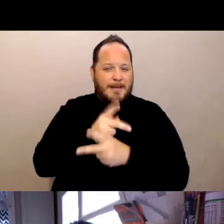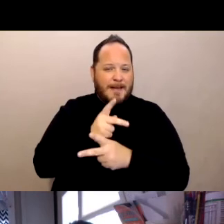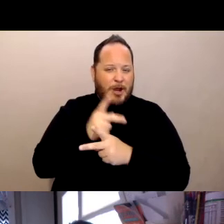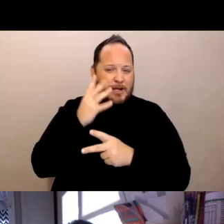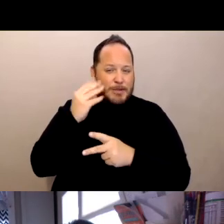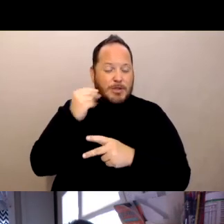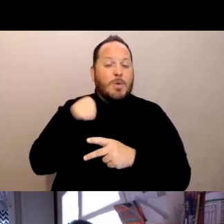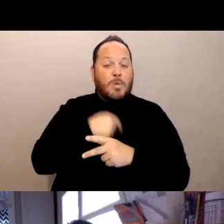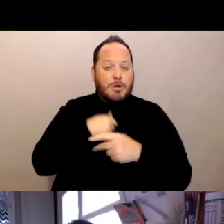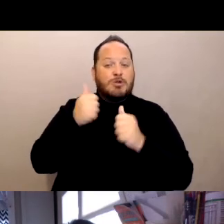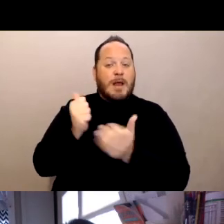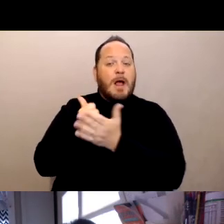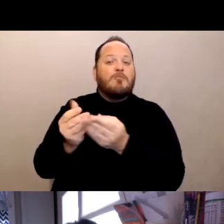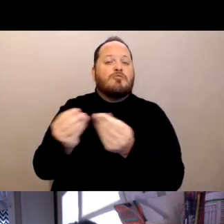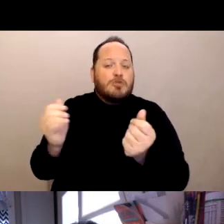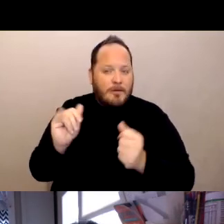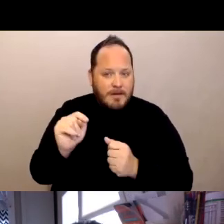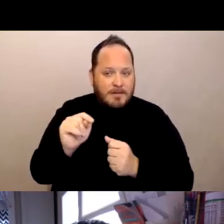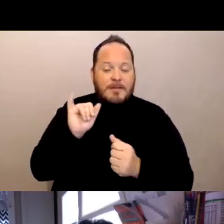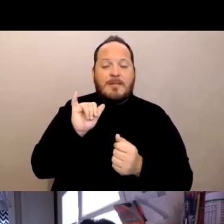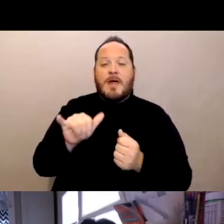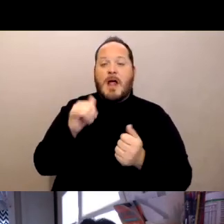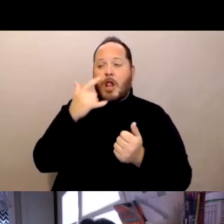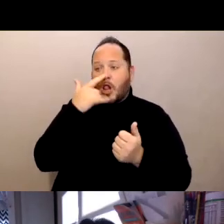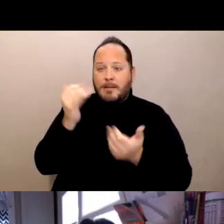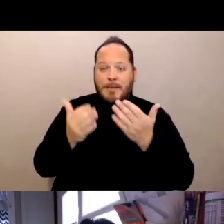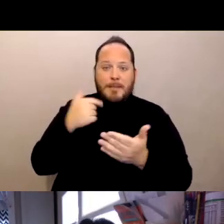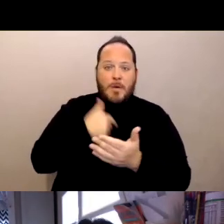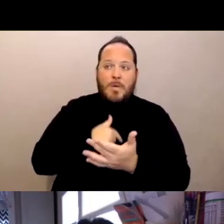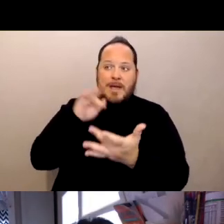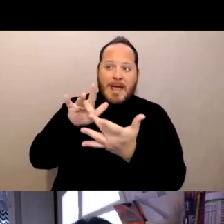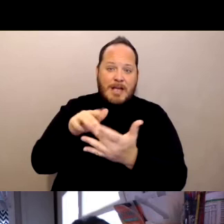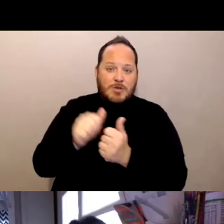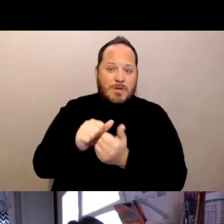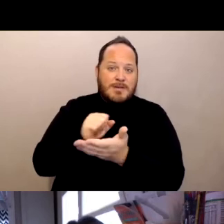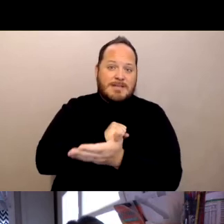That may be, you know, engaging with the long-term care facility, staff and management,